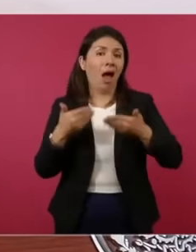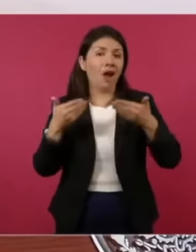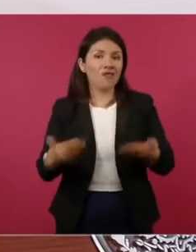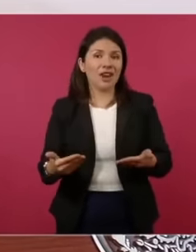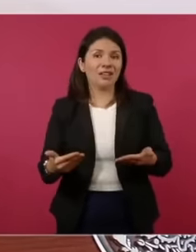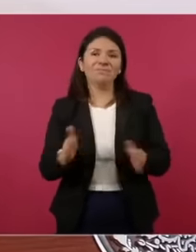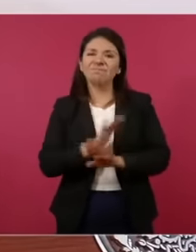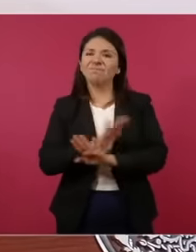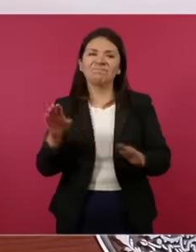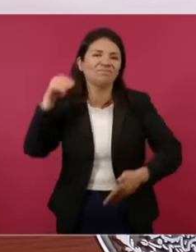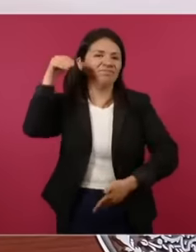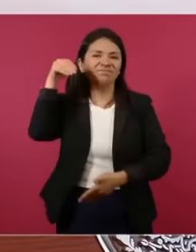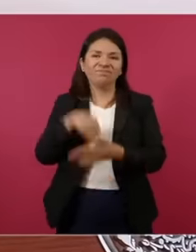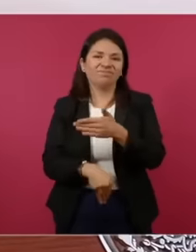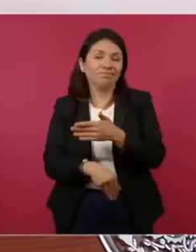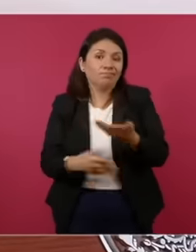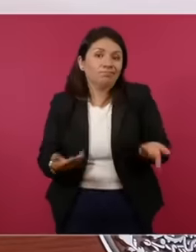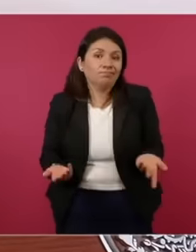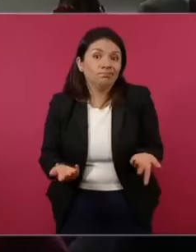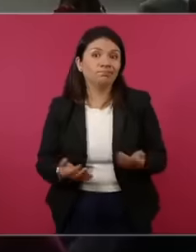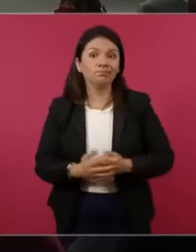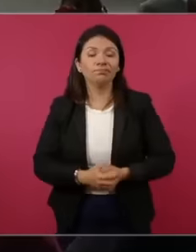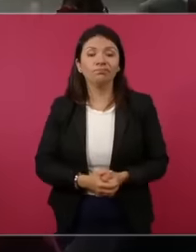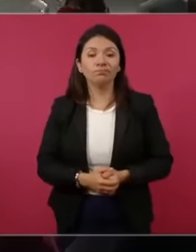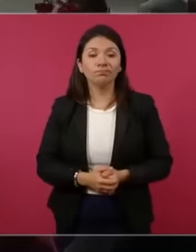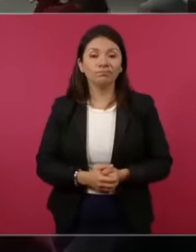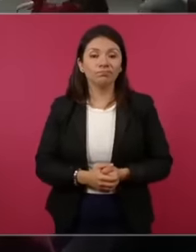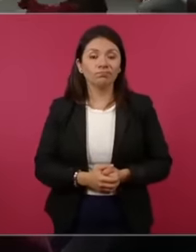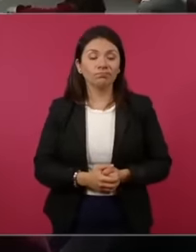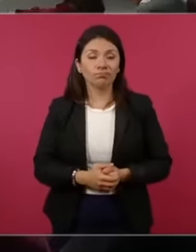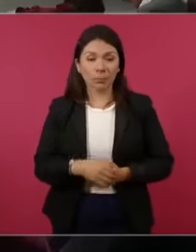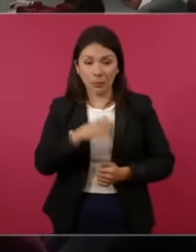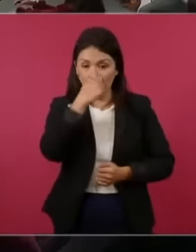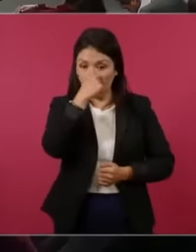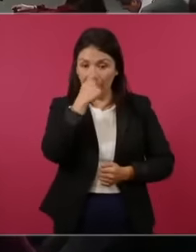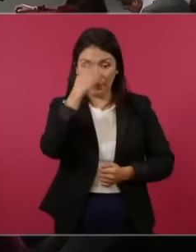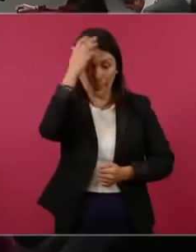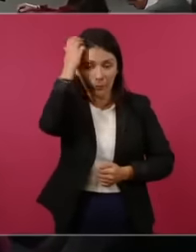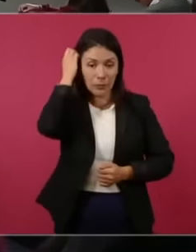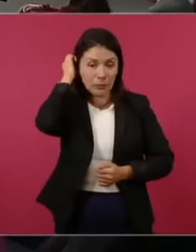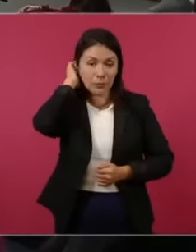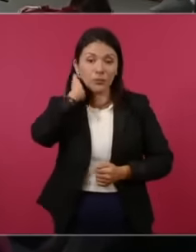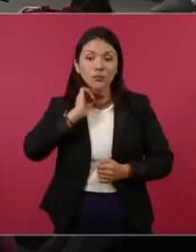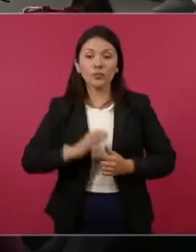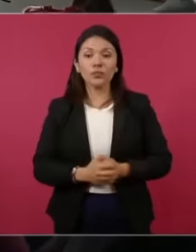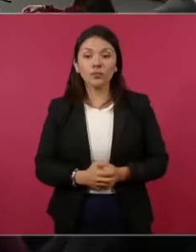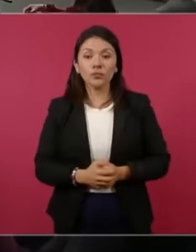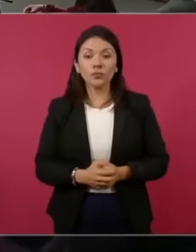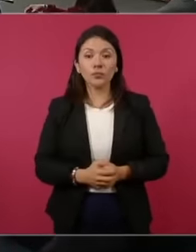failure to be